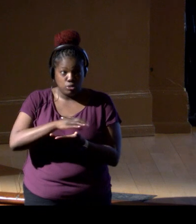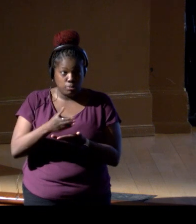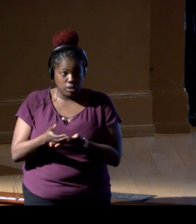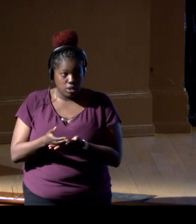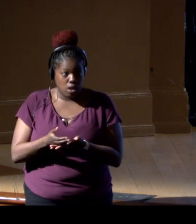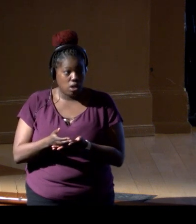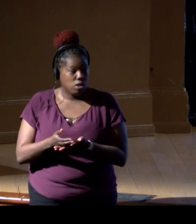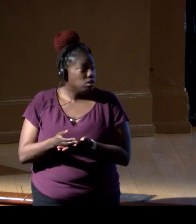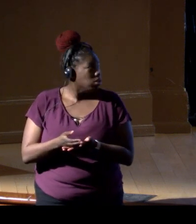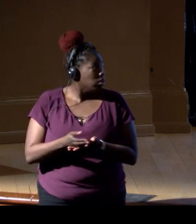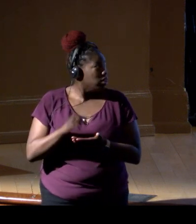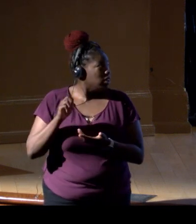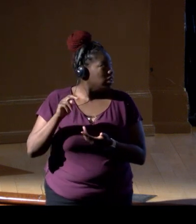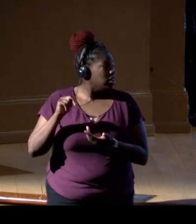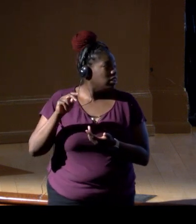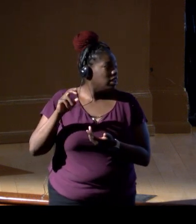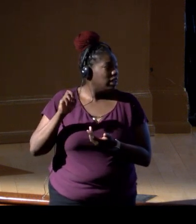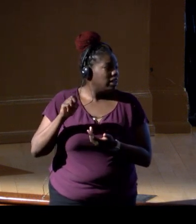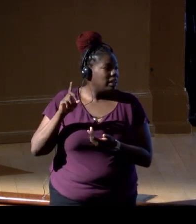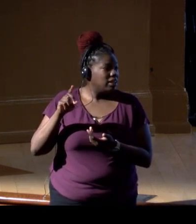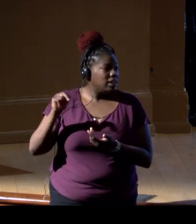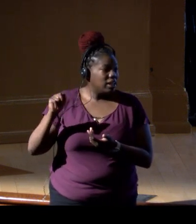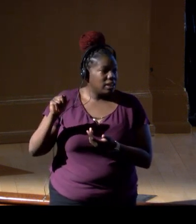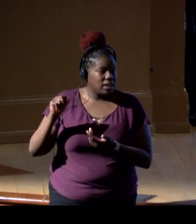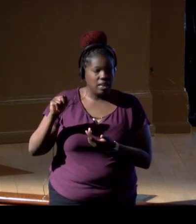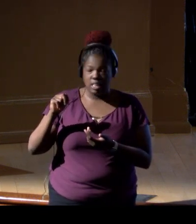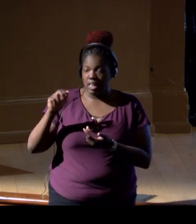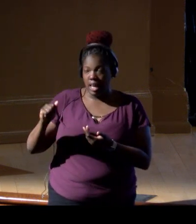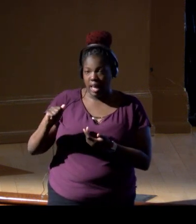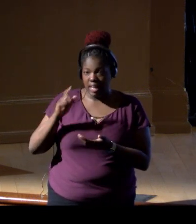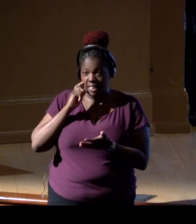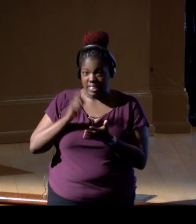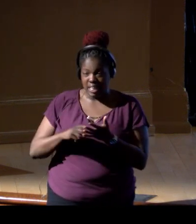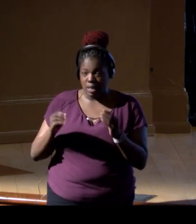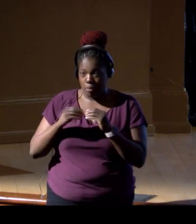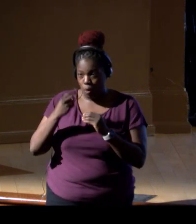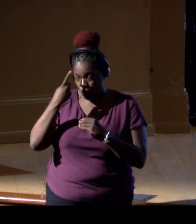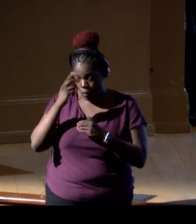the eDNA detected more for both islands